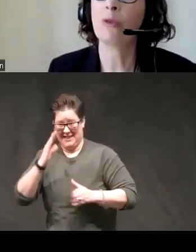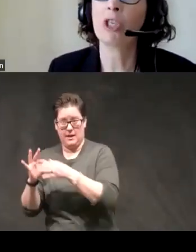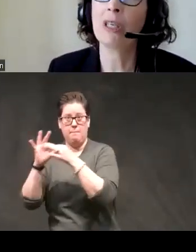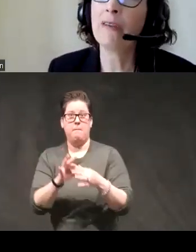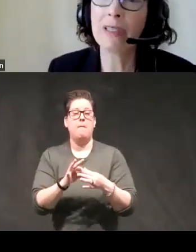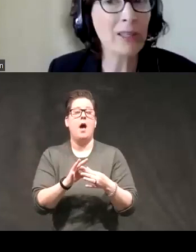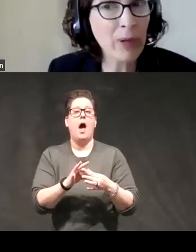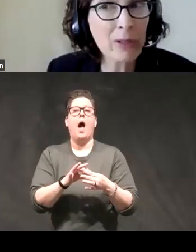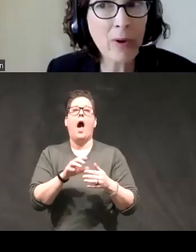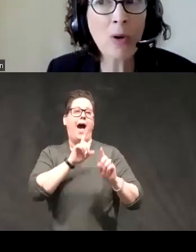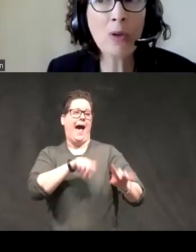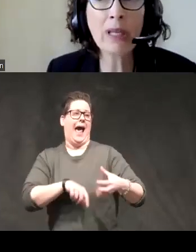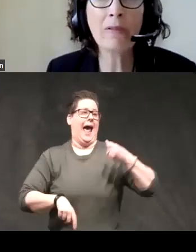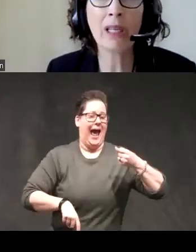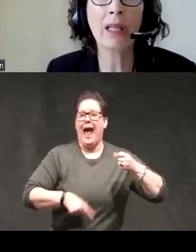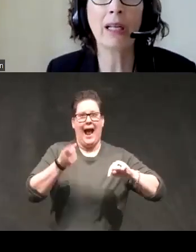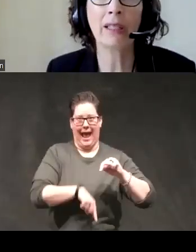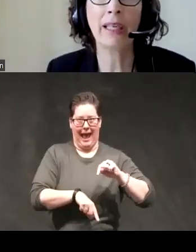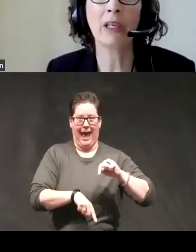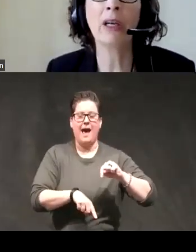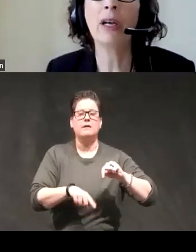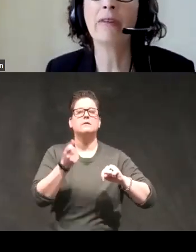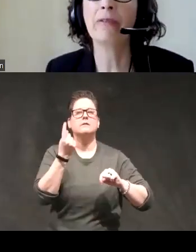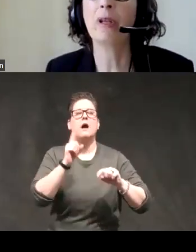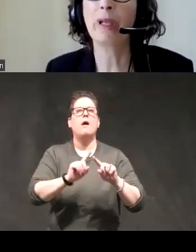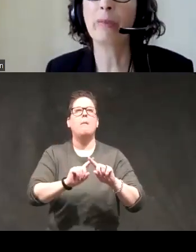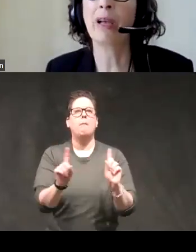inhibition deficits but it's only really clear if that people have